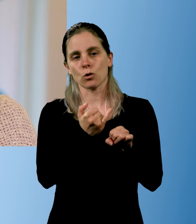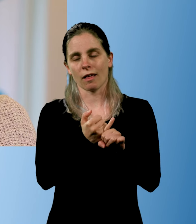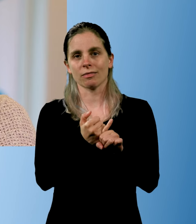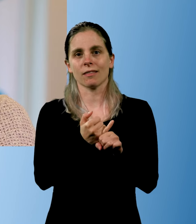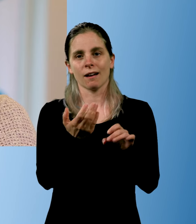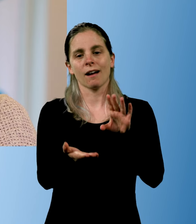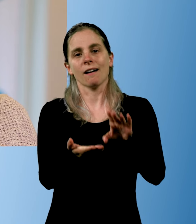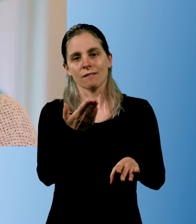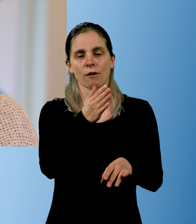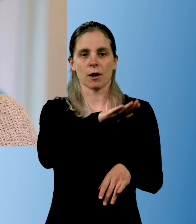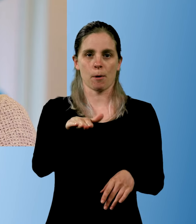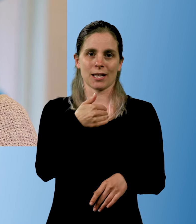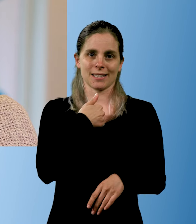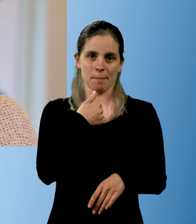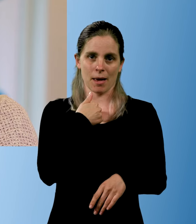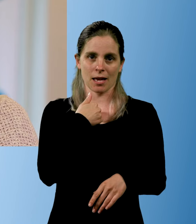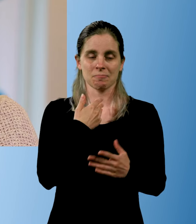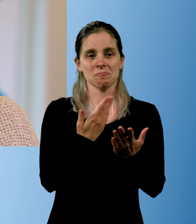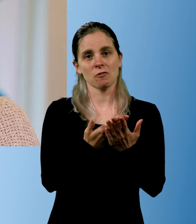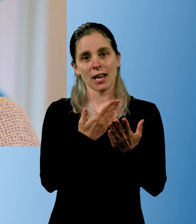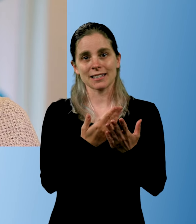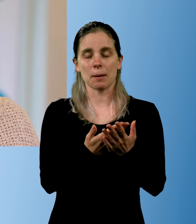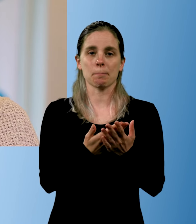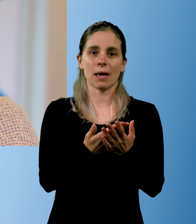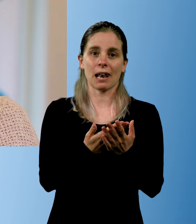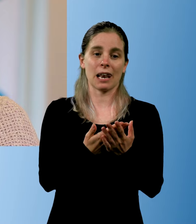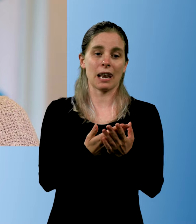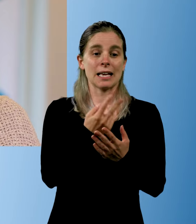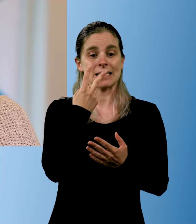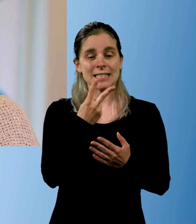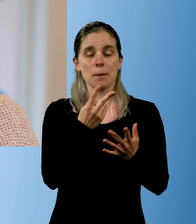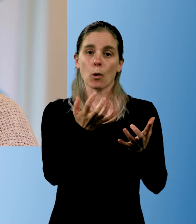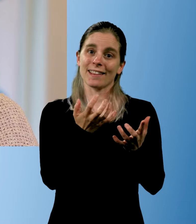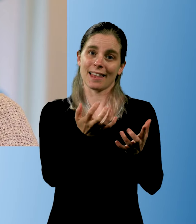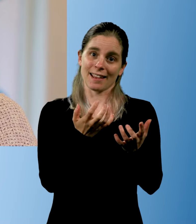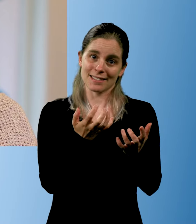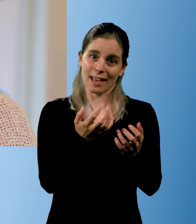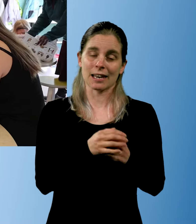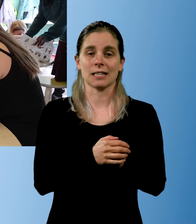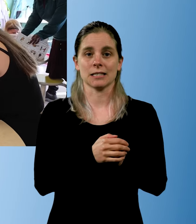Through looking at what the child likes to do.